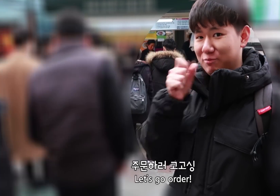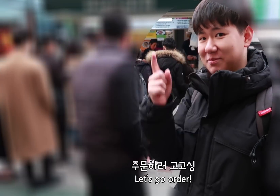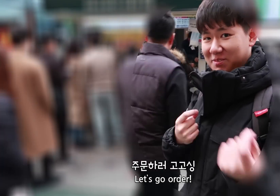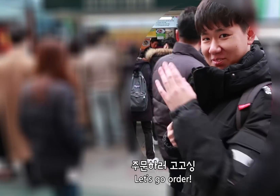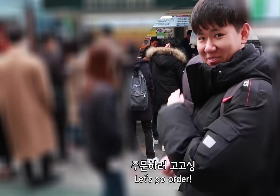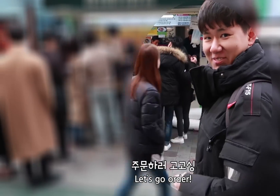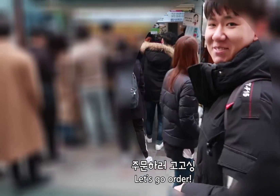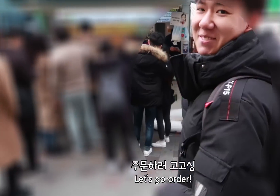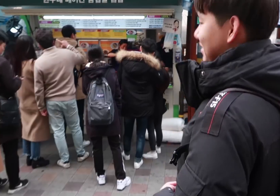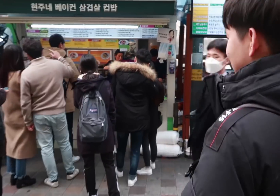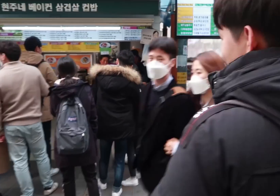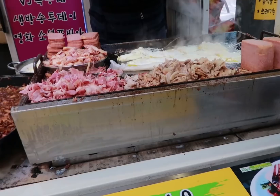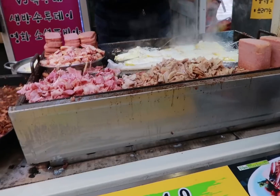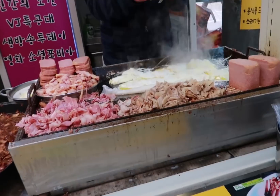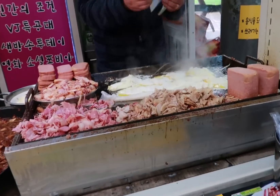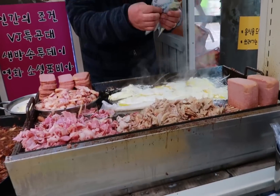Let’s go order!